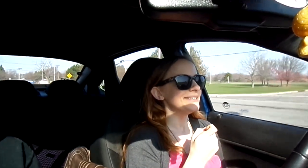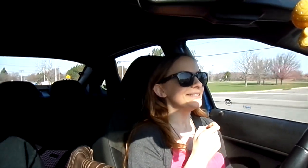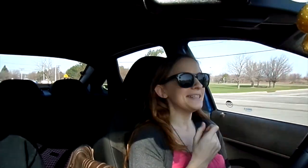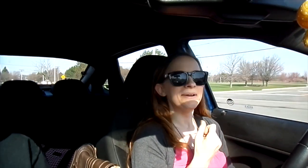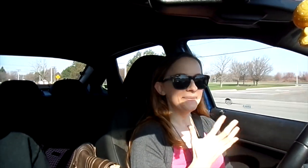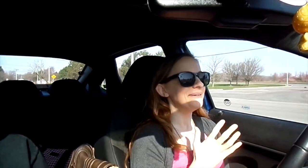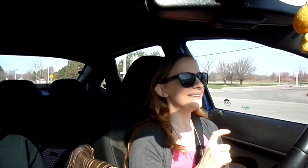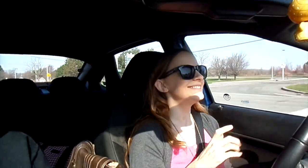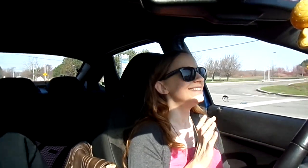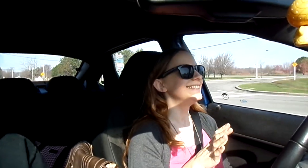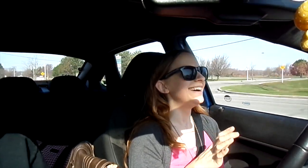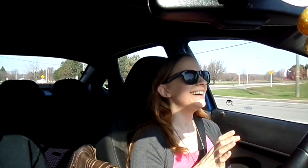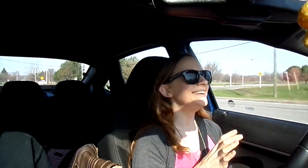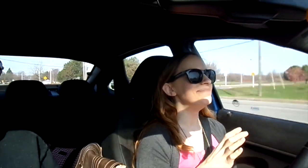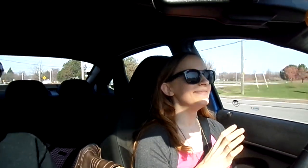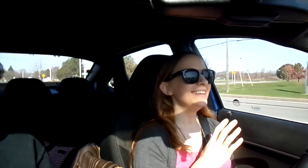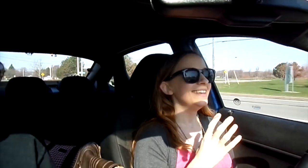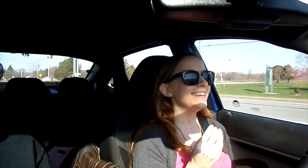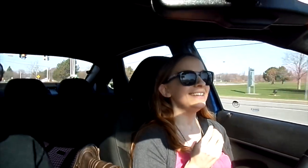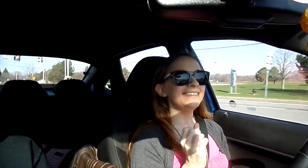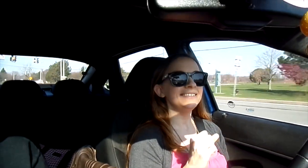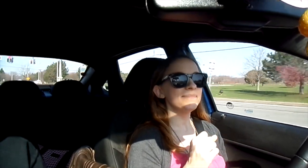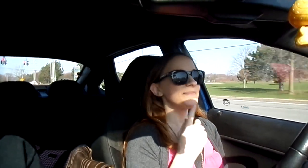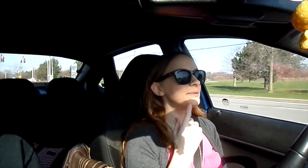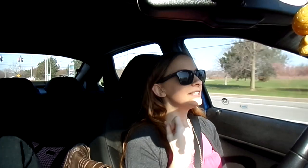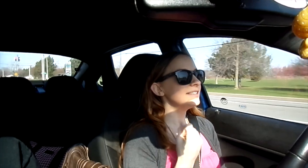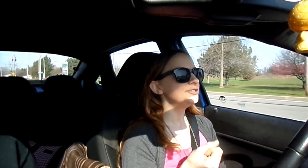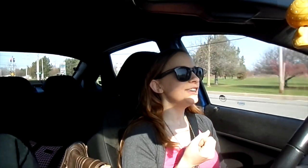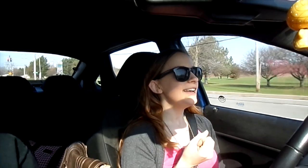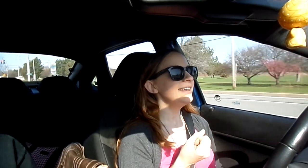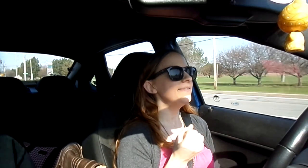good cause I don't want to waste our time. Yeah so we're just gonna